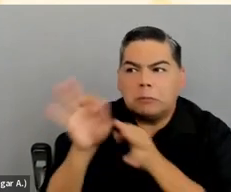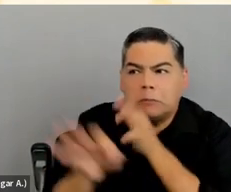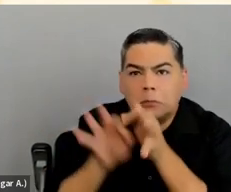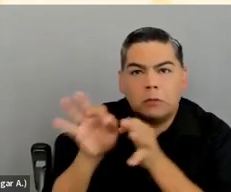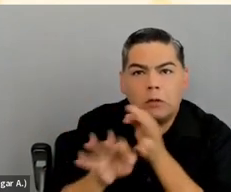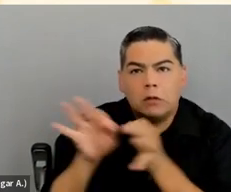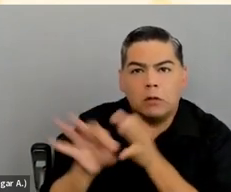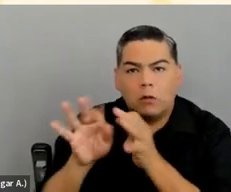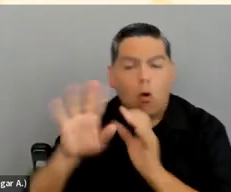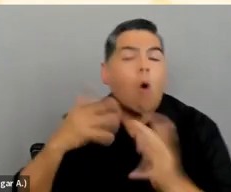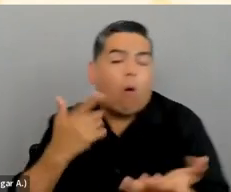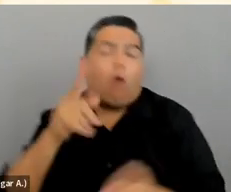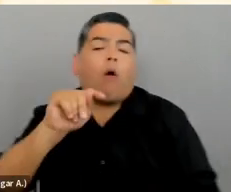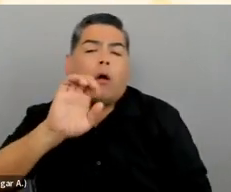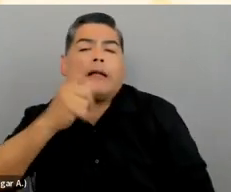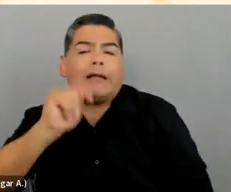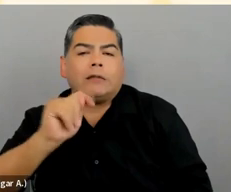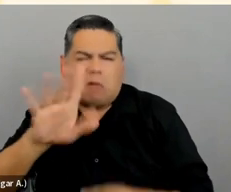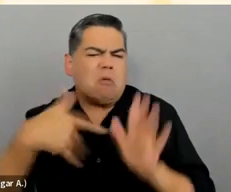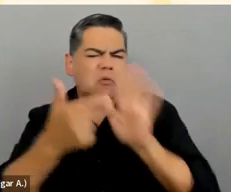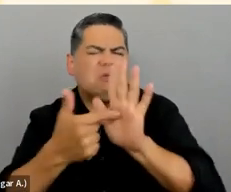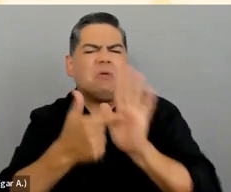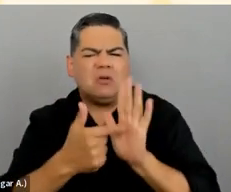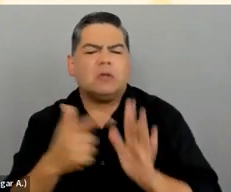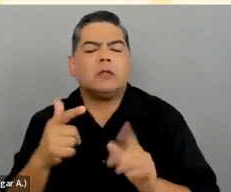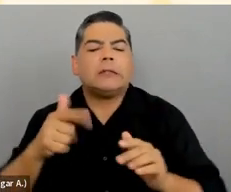I'm going to show you a bit later in the session a couple